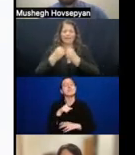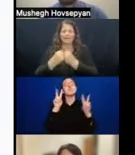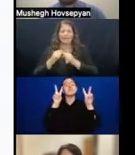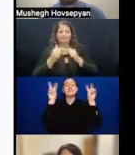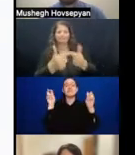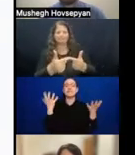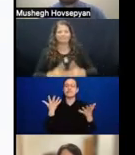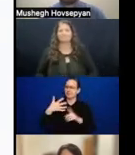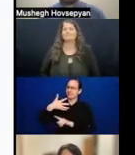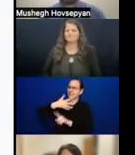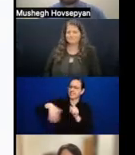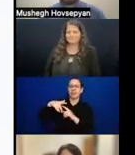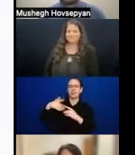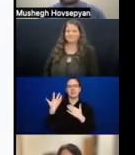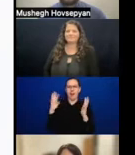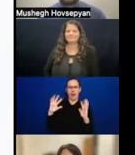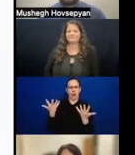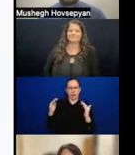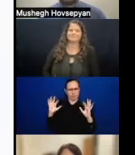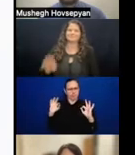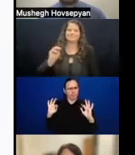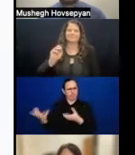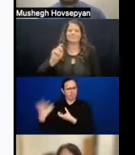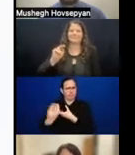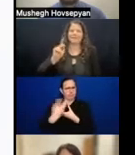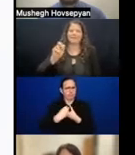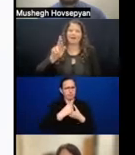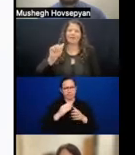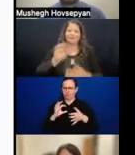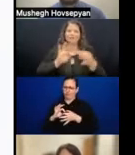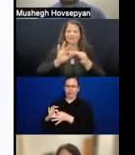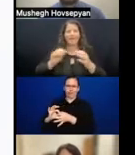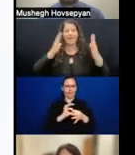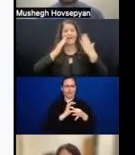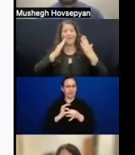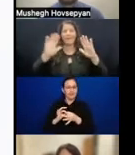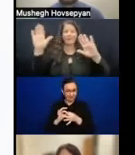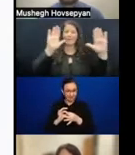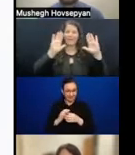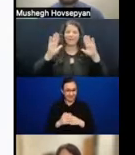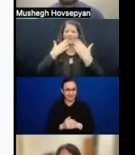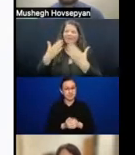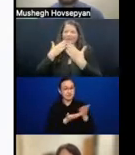And hello everyone. Good morning, good afternoon, good evening to everyone who are with us today.